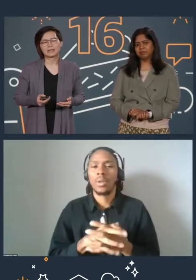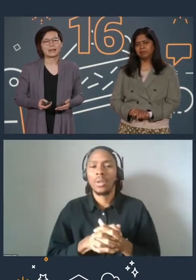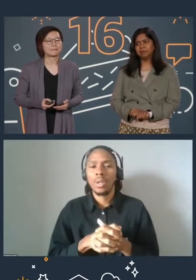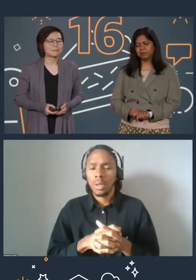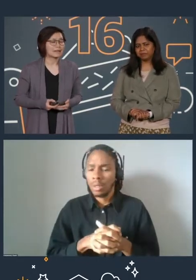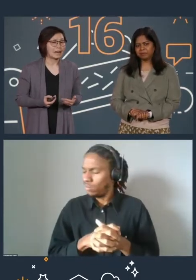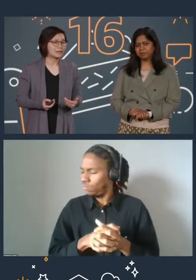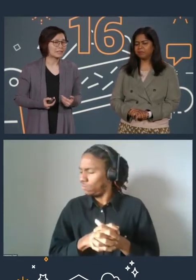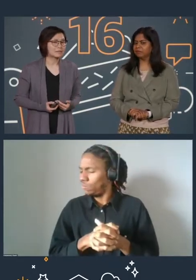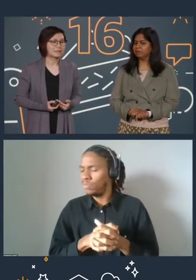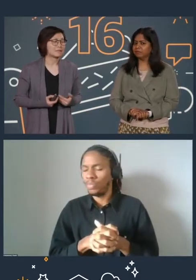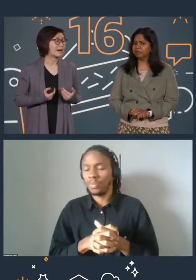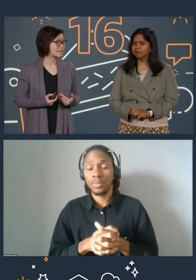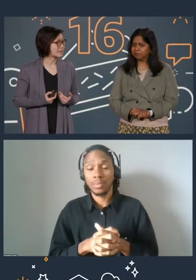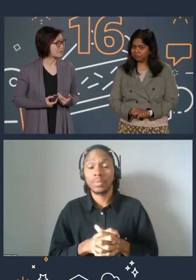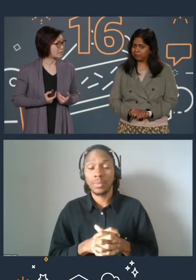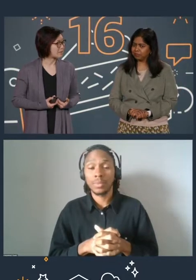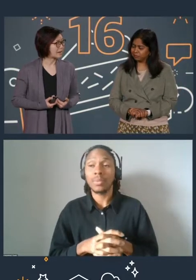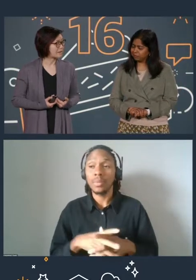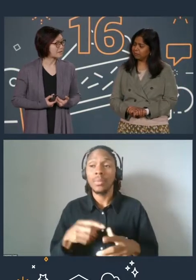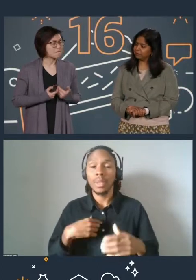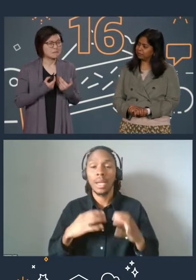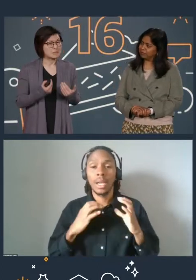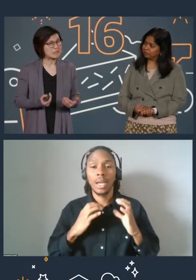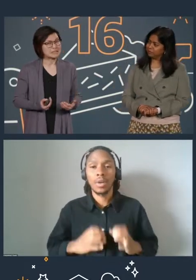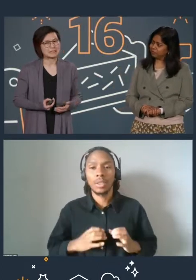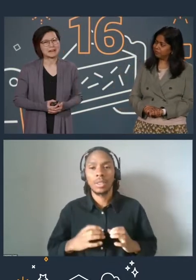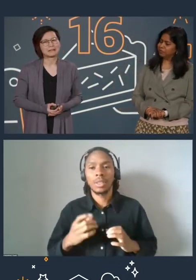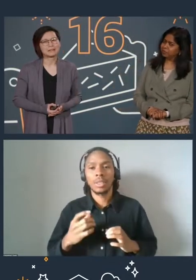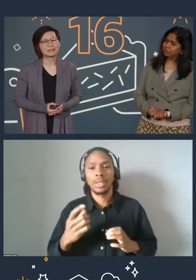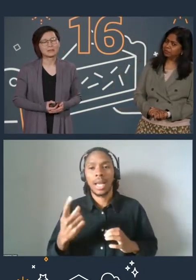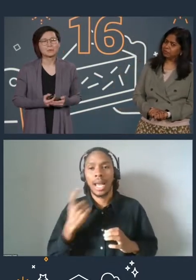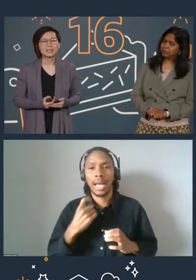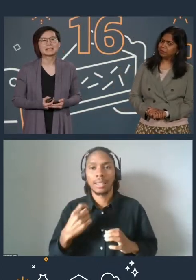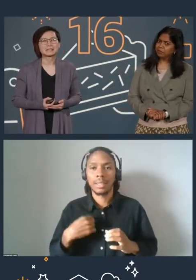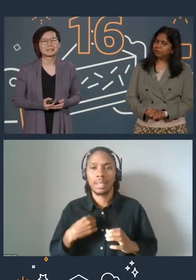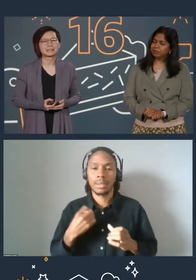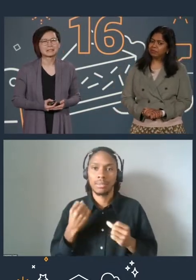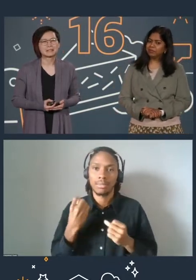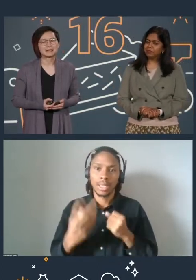Now, our customers have asked us for learning badges for years now, we listened